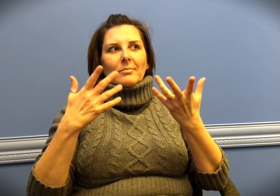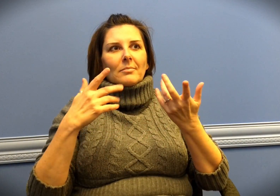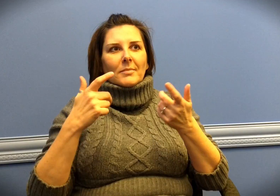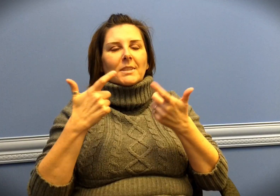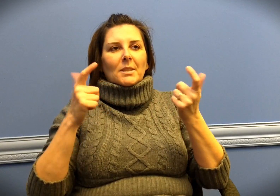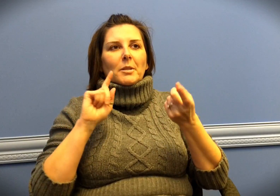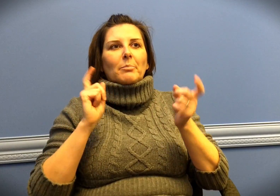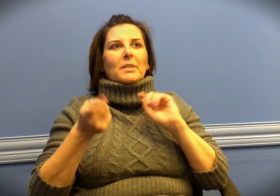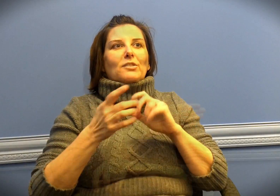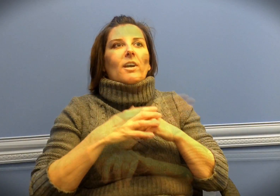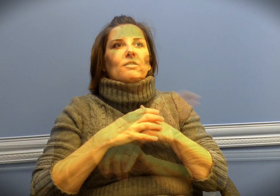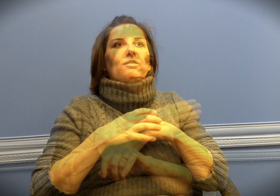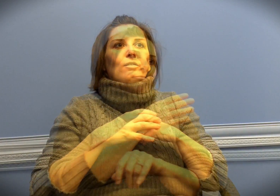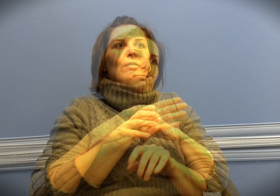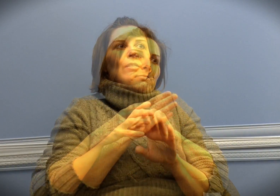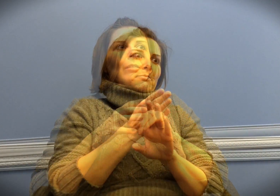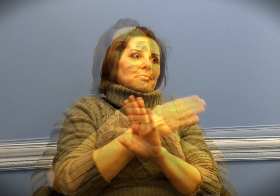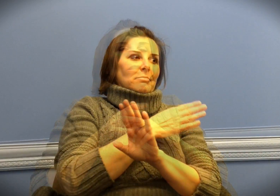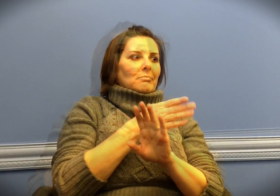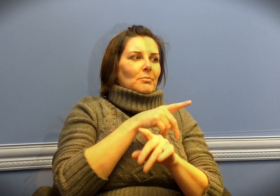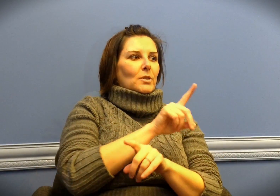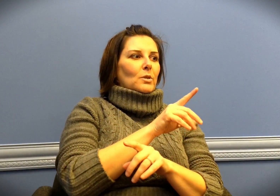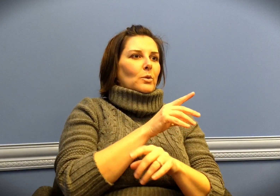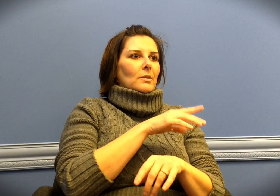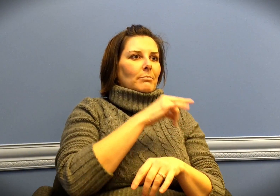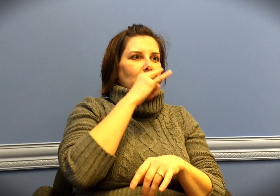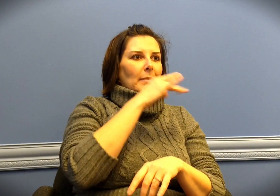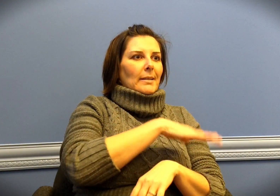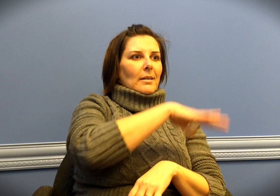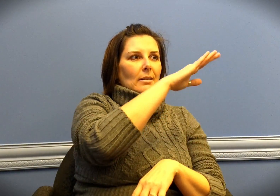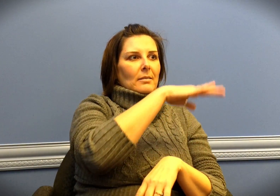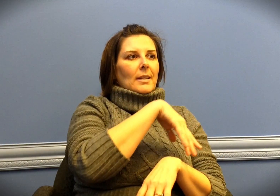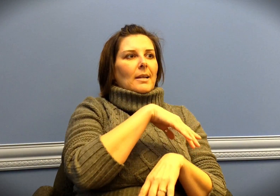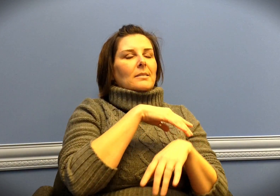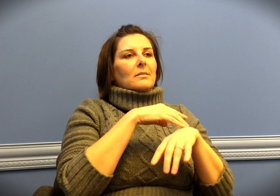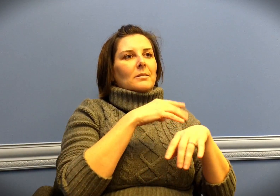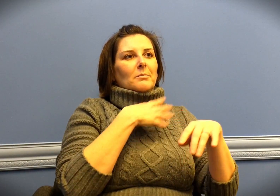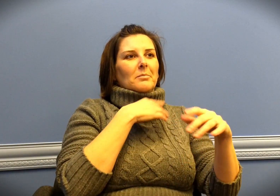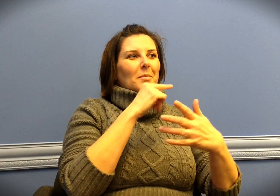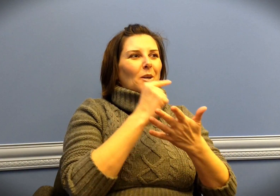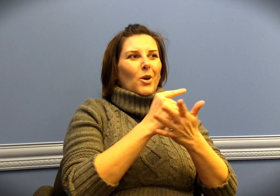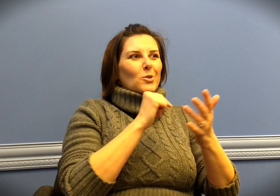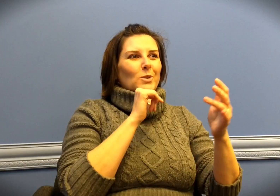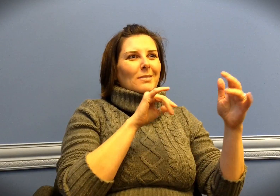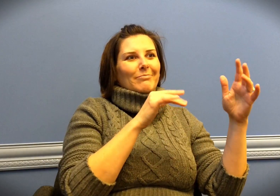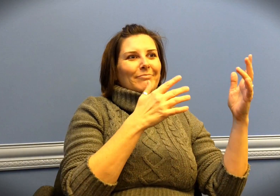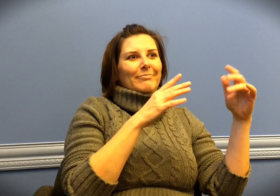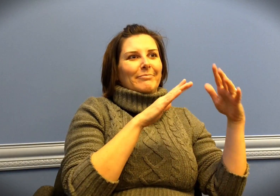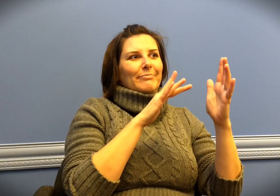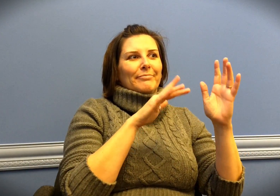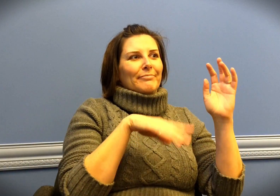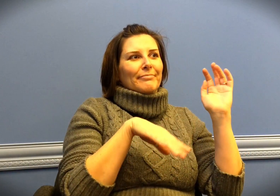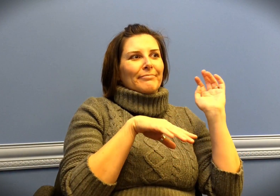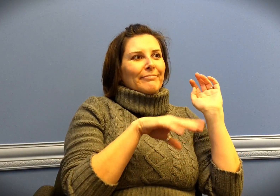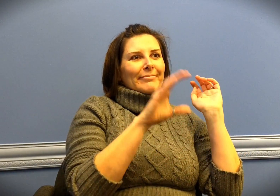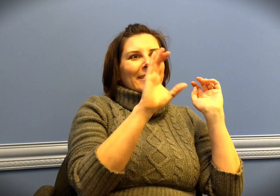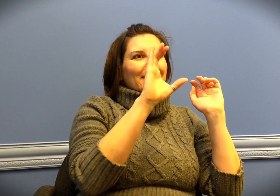which was a big change. When I was a kid growing up my grades were generally C's,